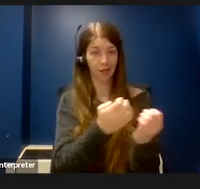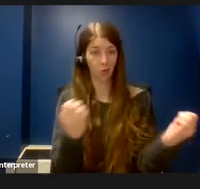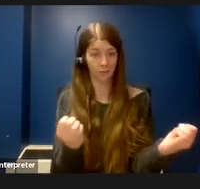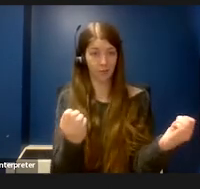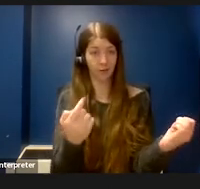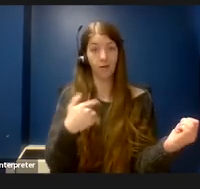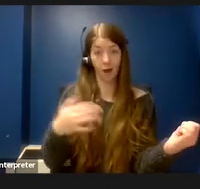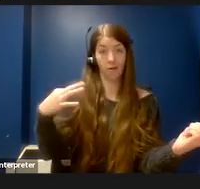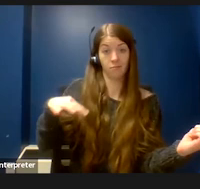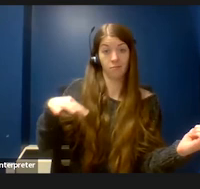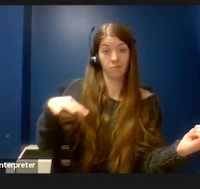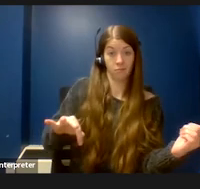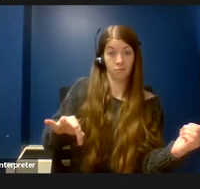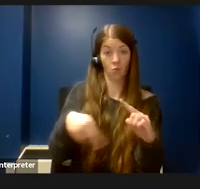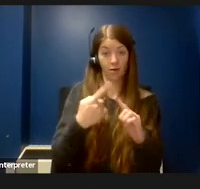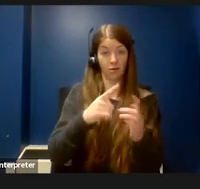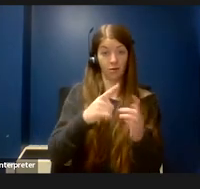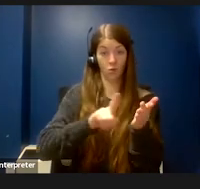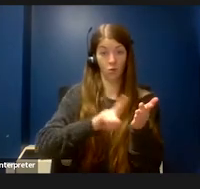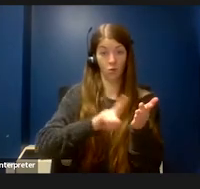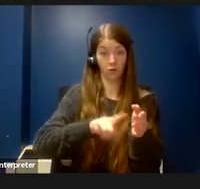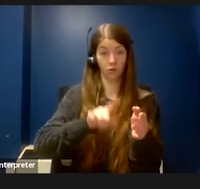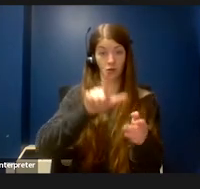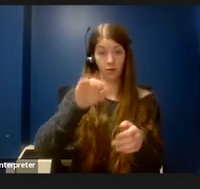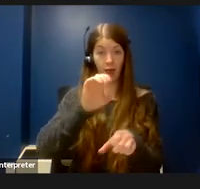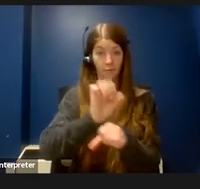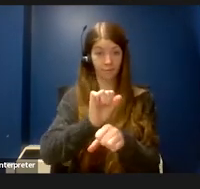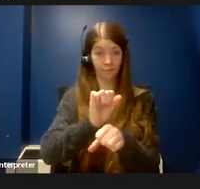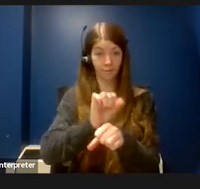when I was working in the research lab was a height-adjustable lab bench.